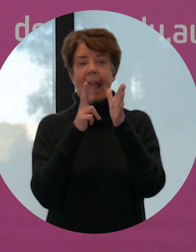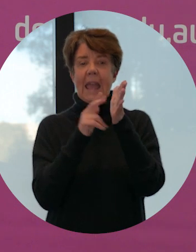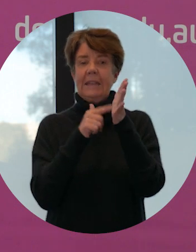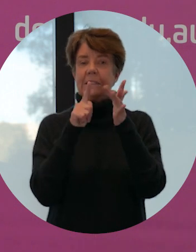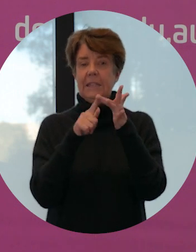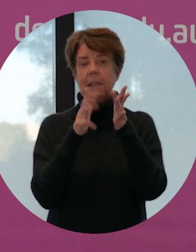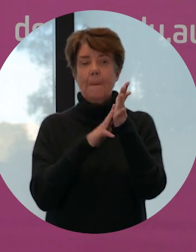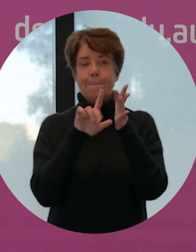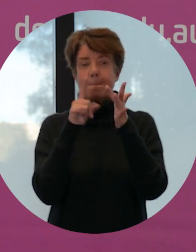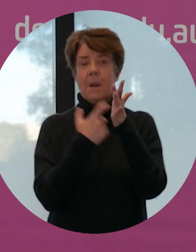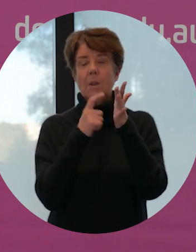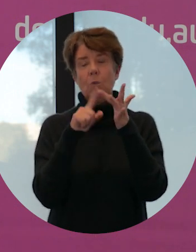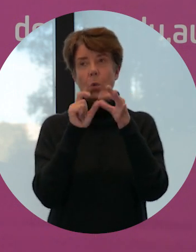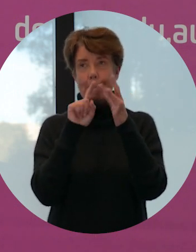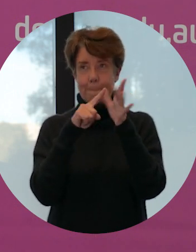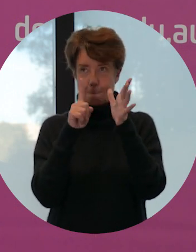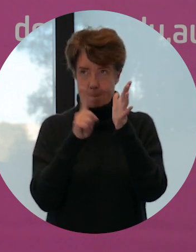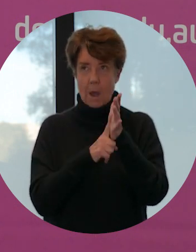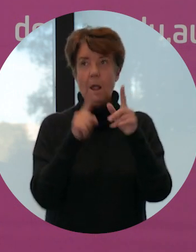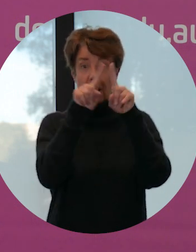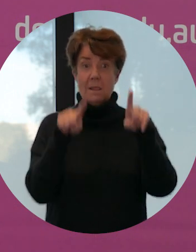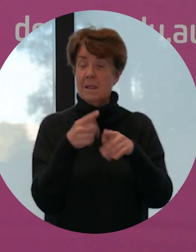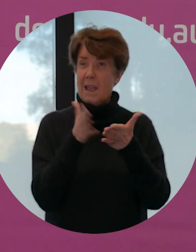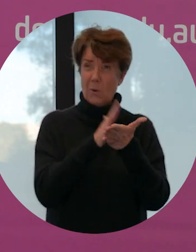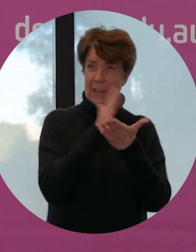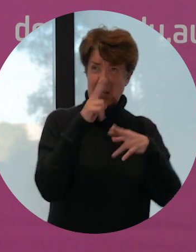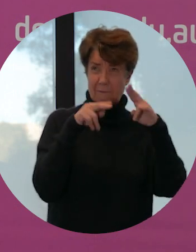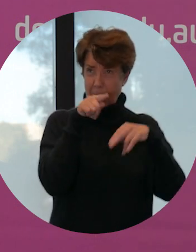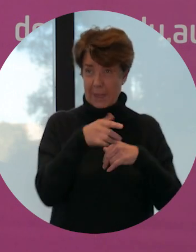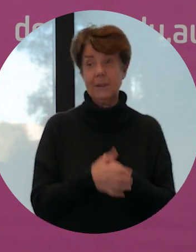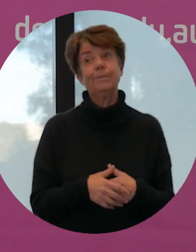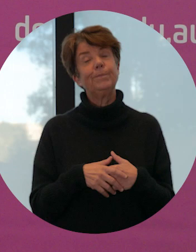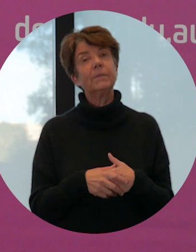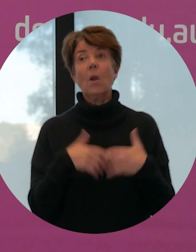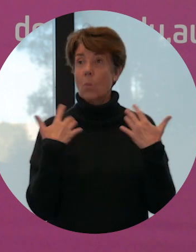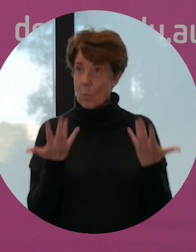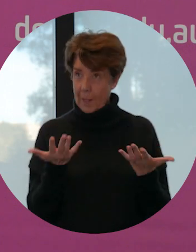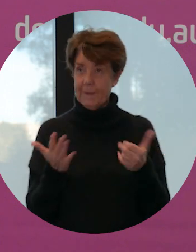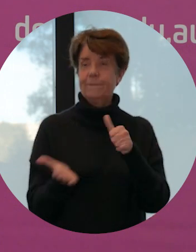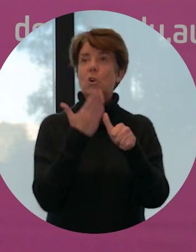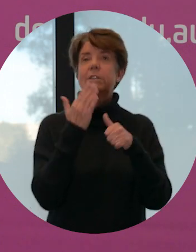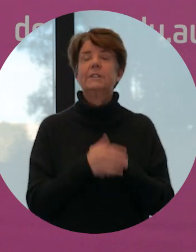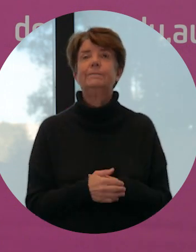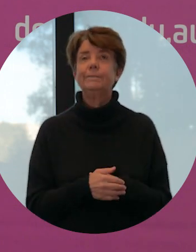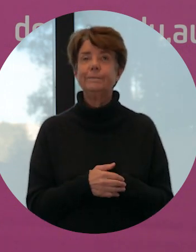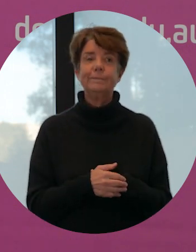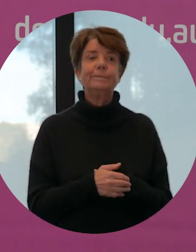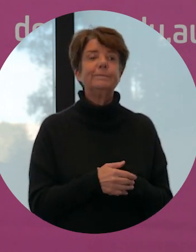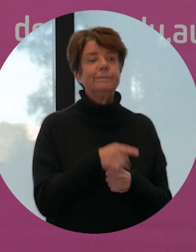So, how do we develop antimicrobial packaging? Well, first ingredient, the antimicrobial.